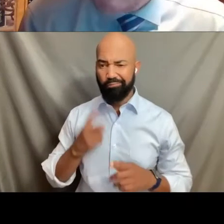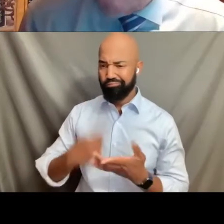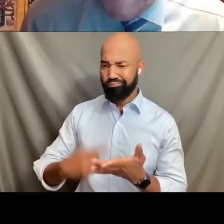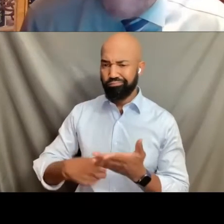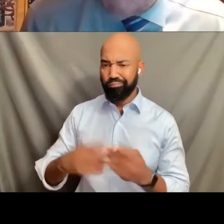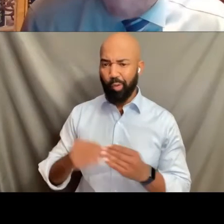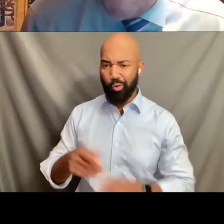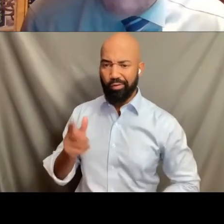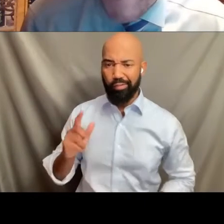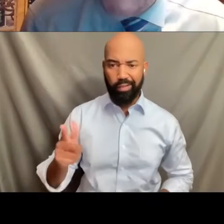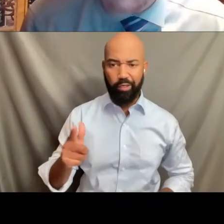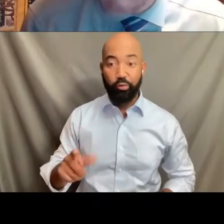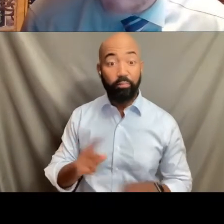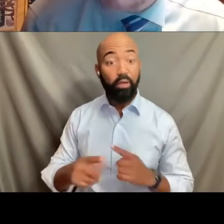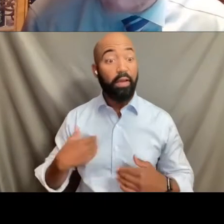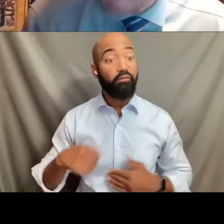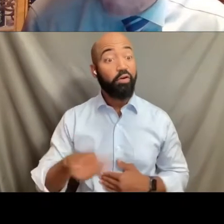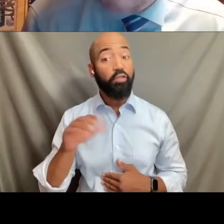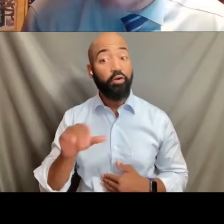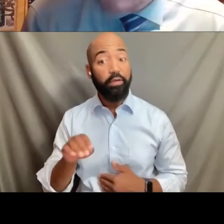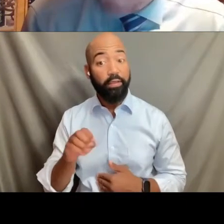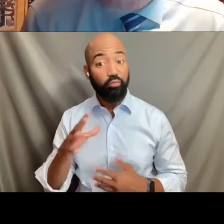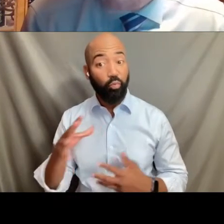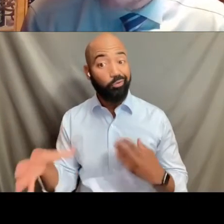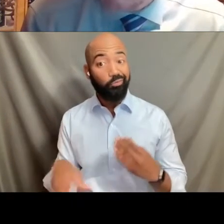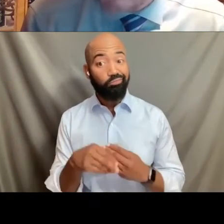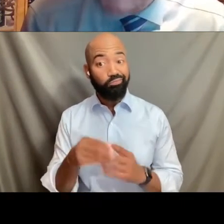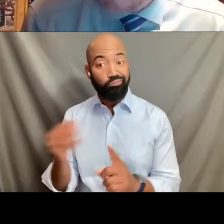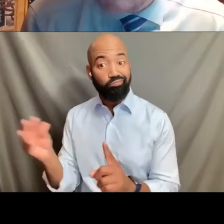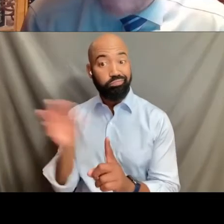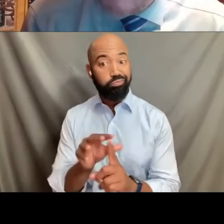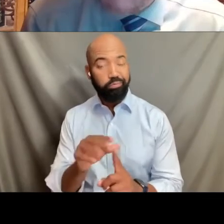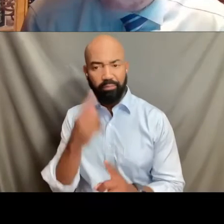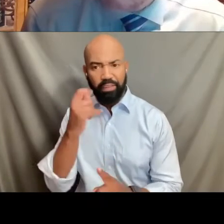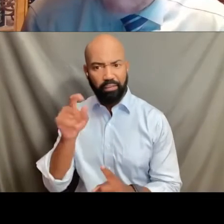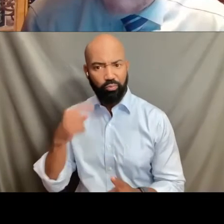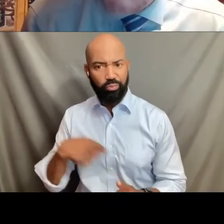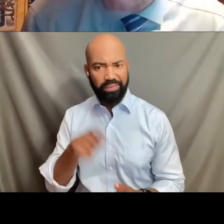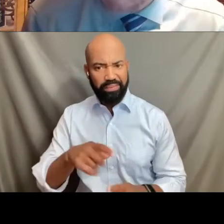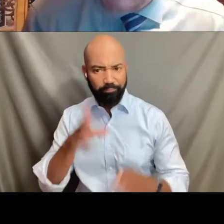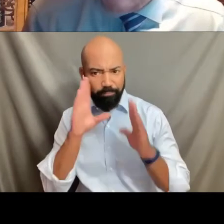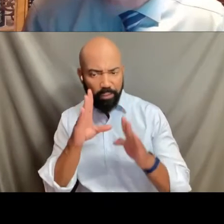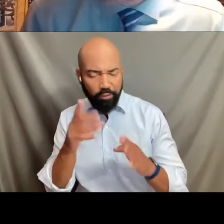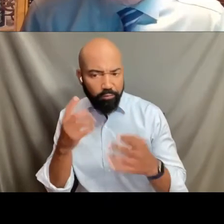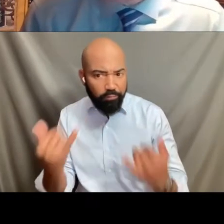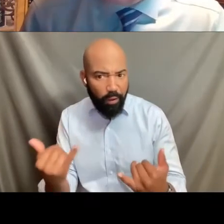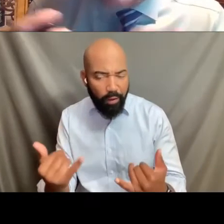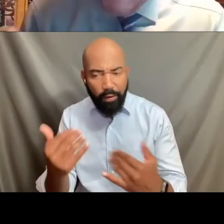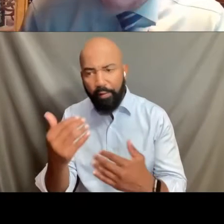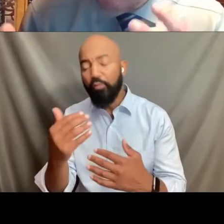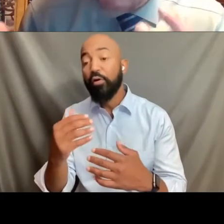But there's another case that I wanted to highlight because it likewise warrants your attention tonight as we think about the things that we can